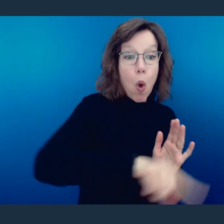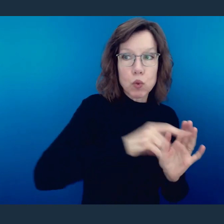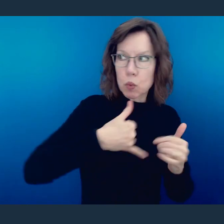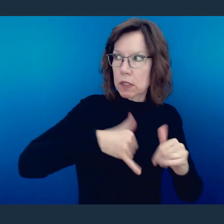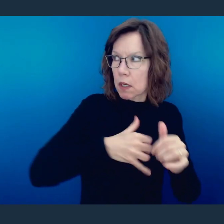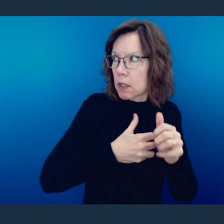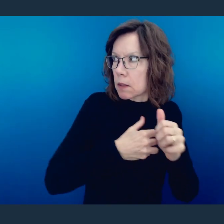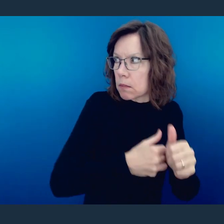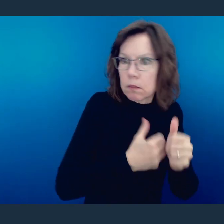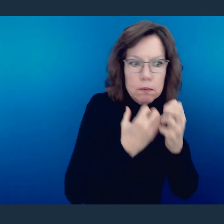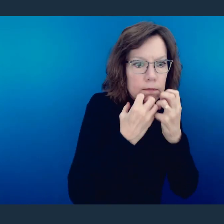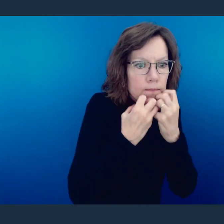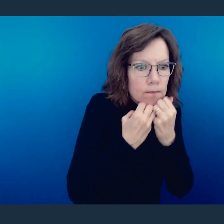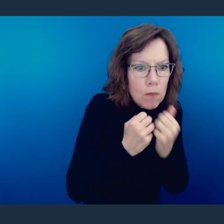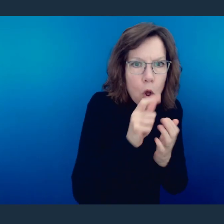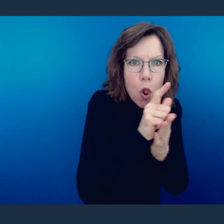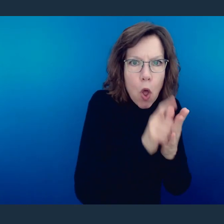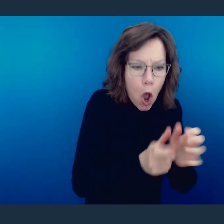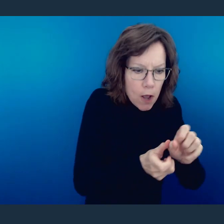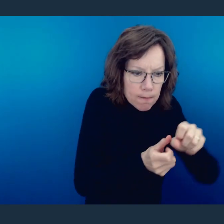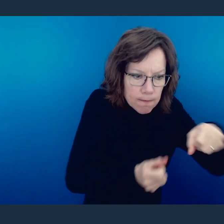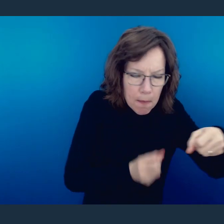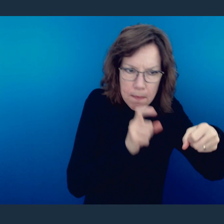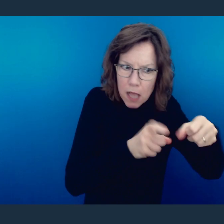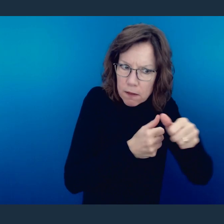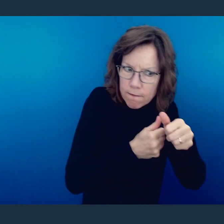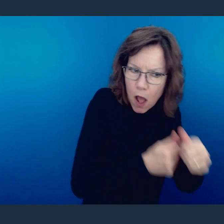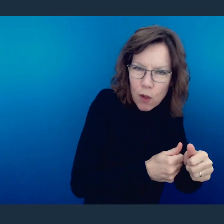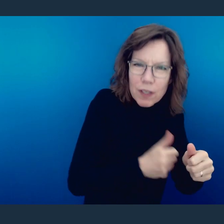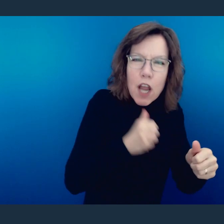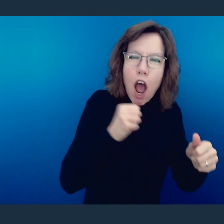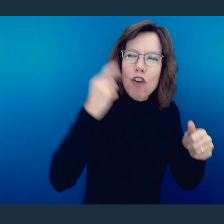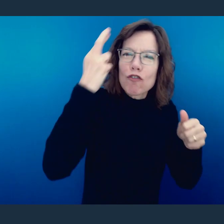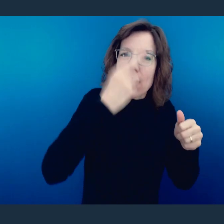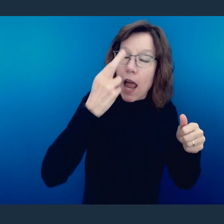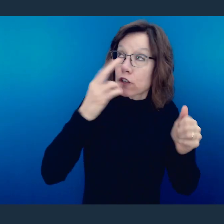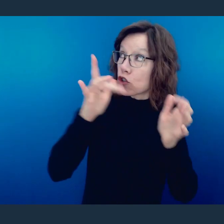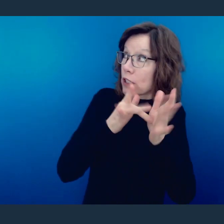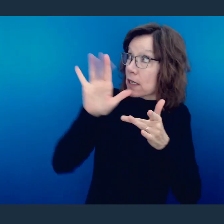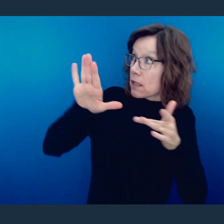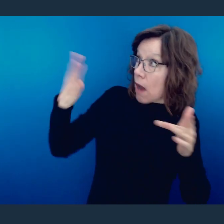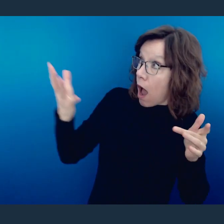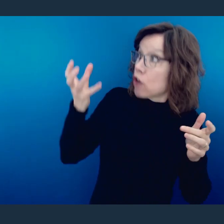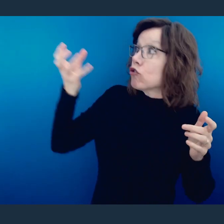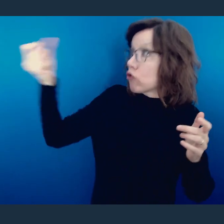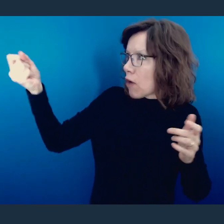are still holding on to the Torah, not realizing the full redemptive power of what Jesus did,